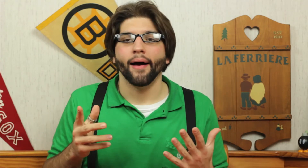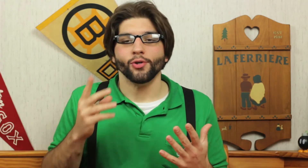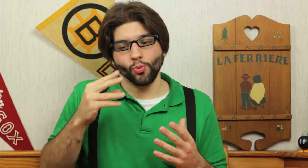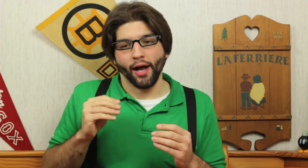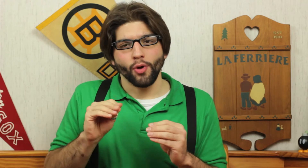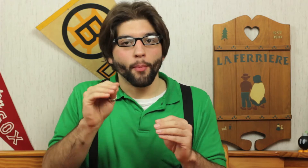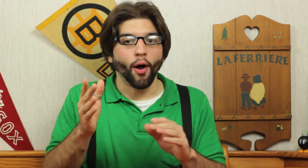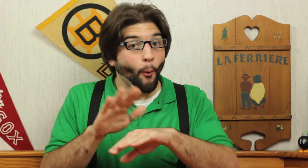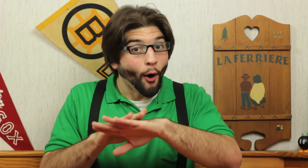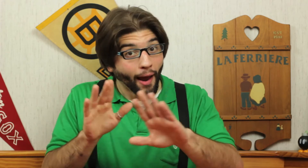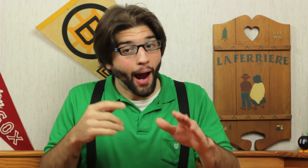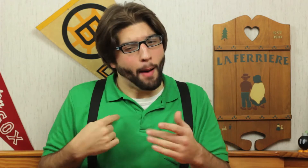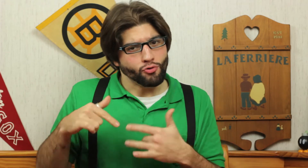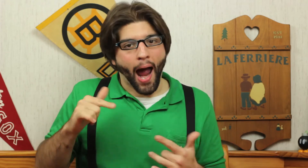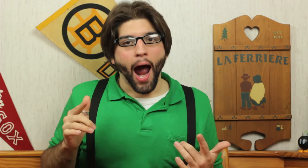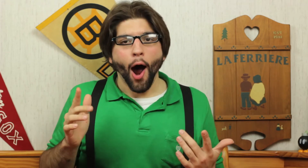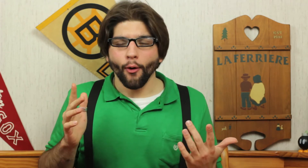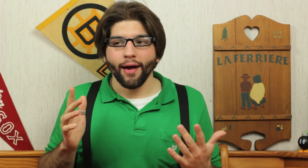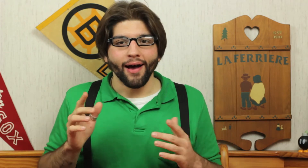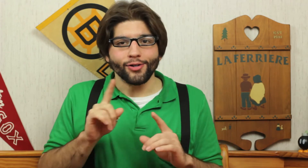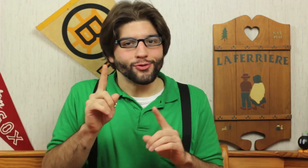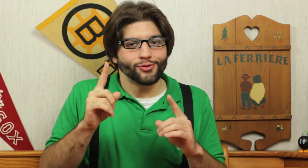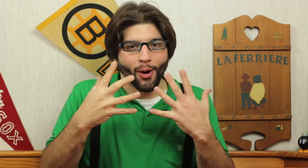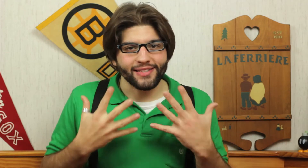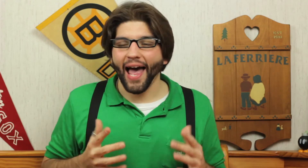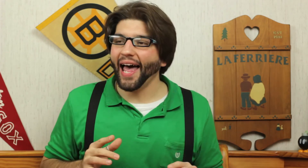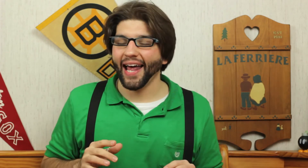I wanted to give warning that I'm around, don't get sad.